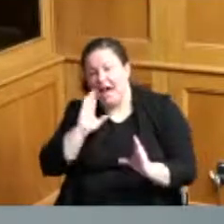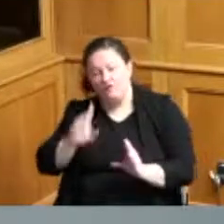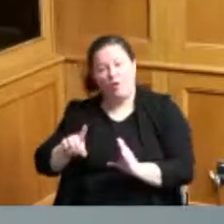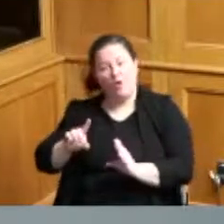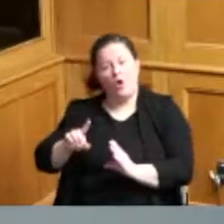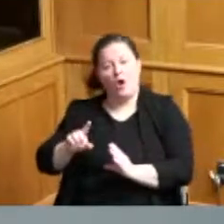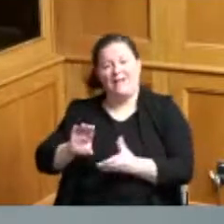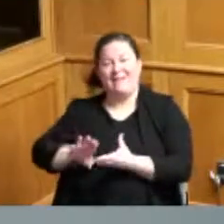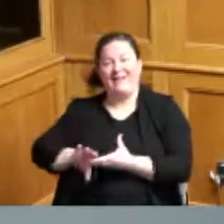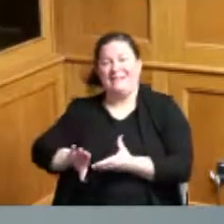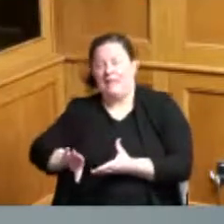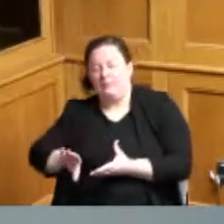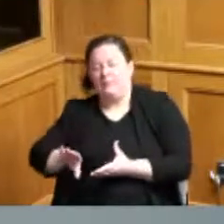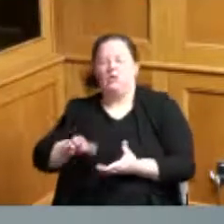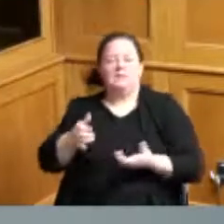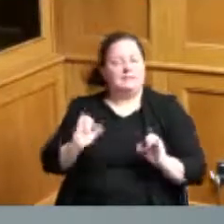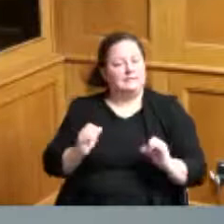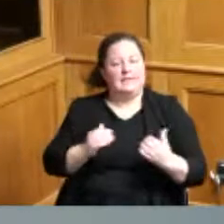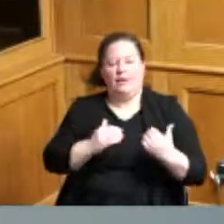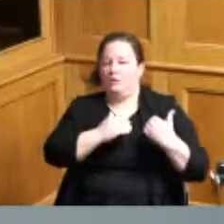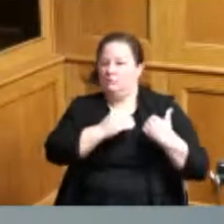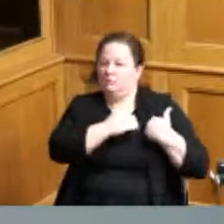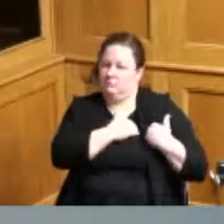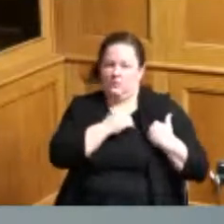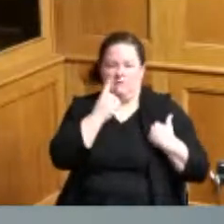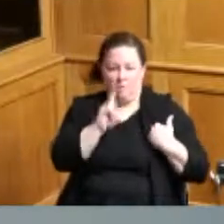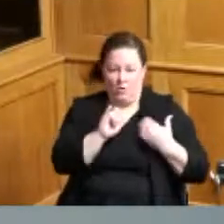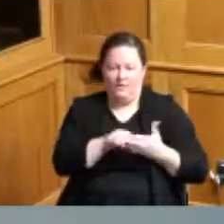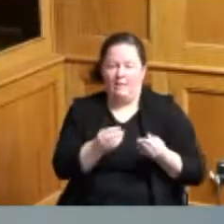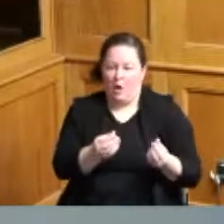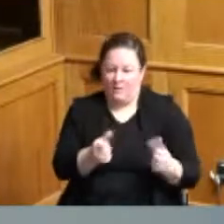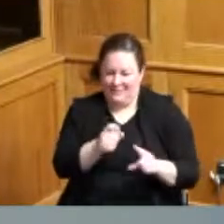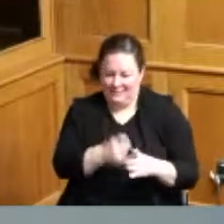we are still liable for the property taxes for that so if it's absolutely more than we thought